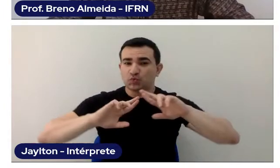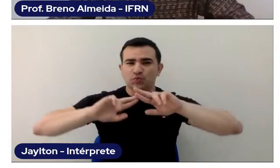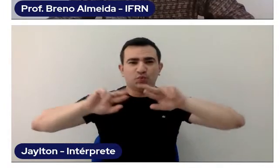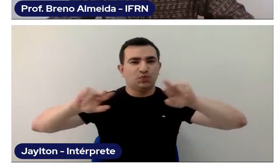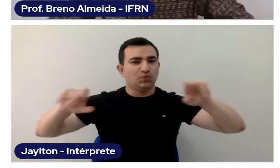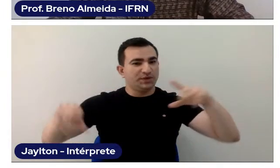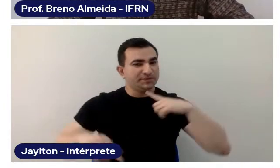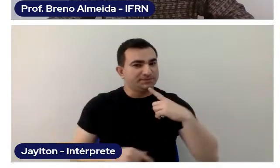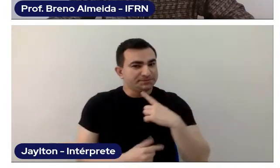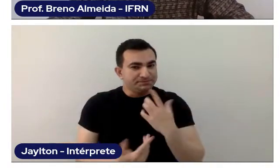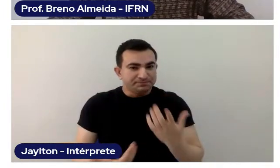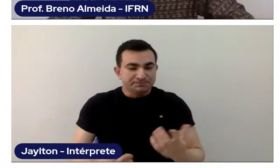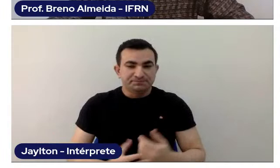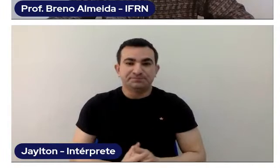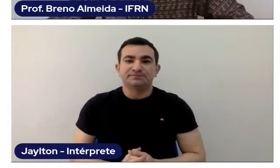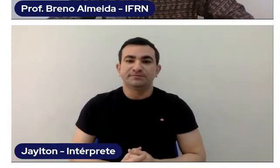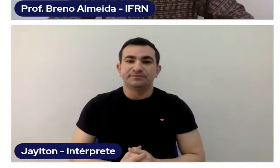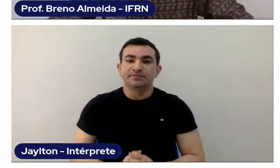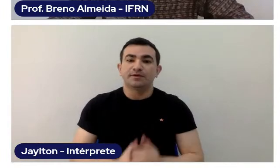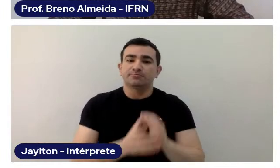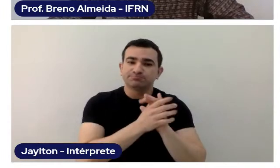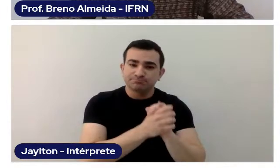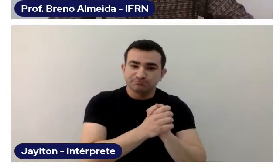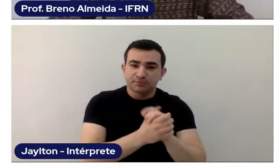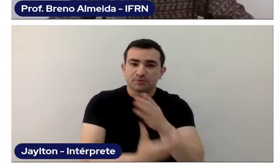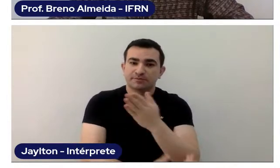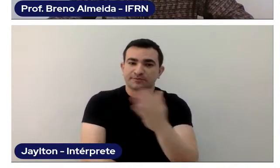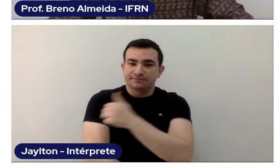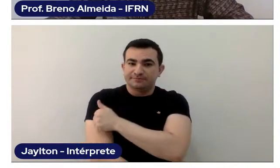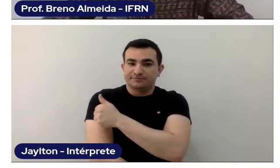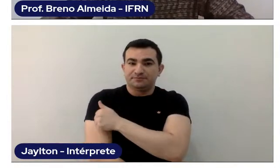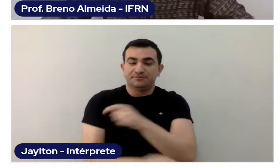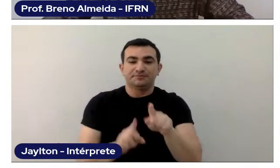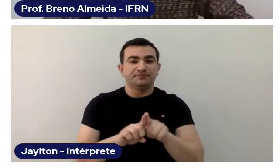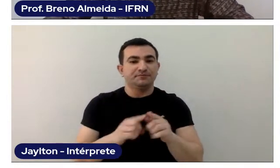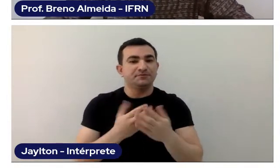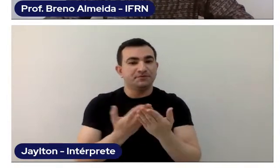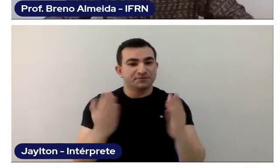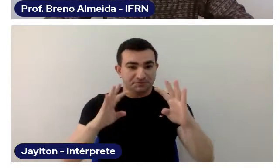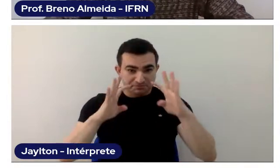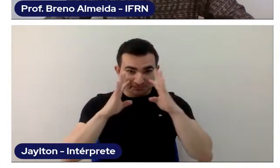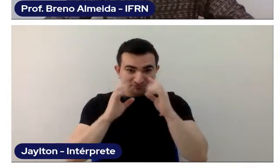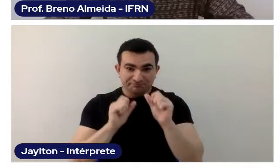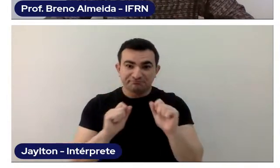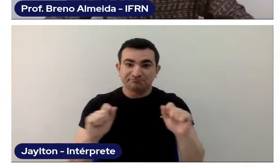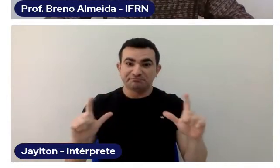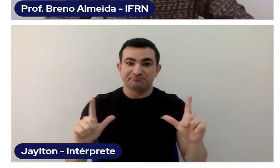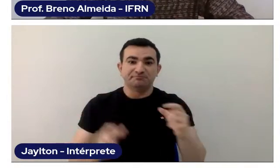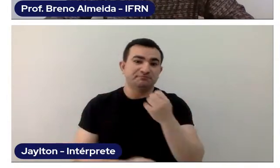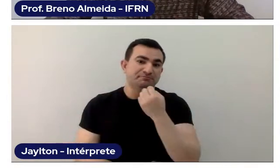I greet all my students that are out there and are following us. So feel very welcome, professor.